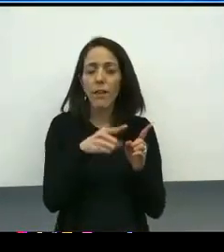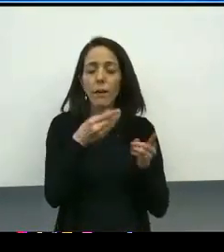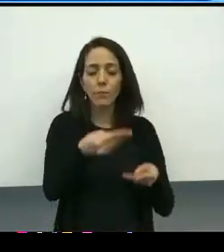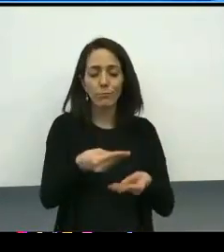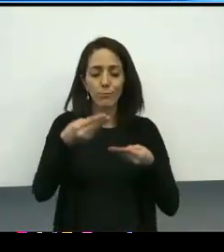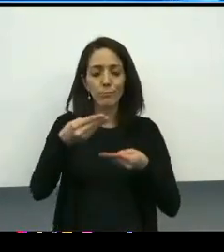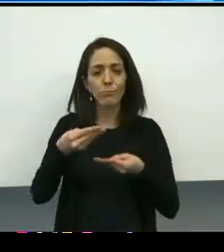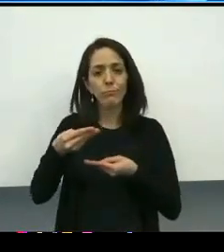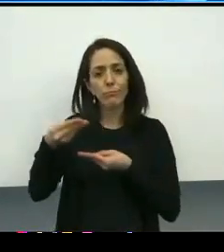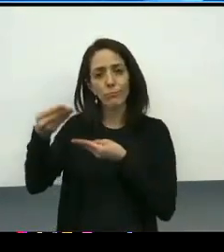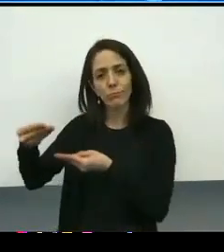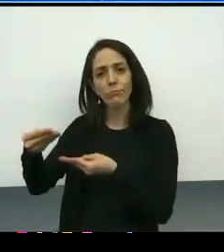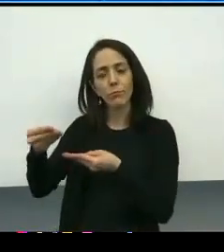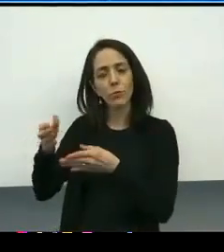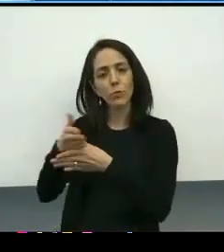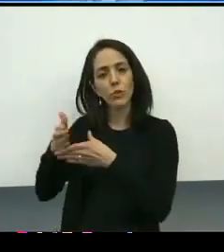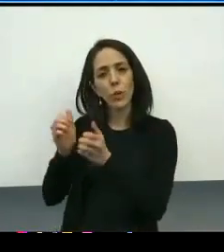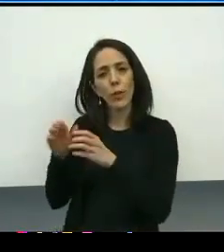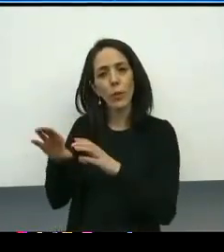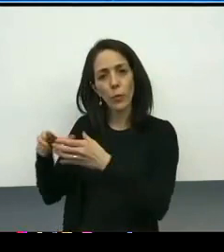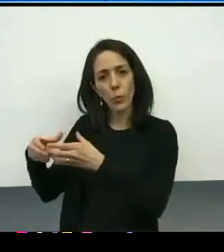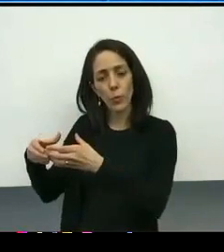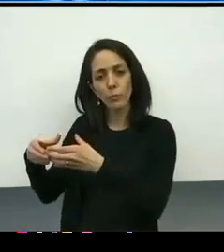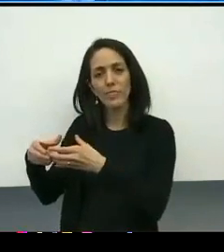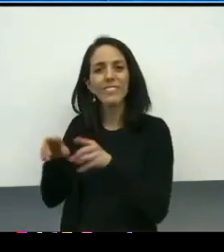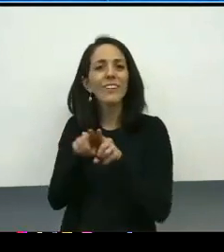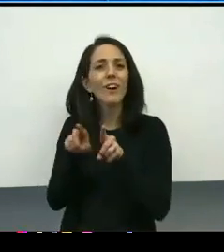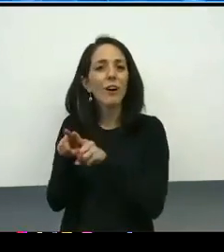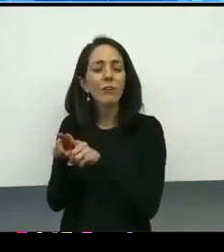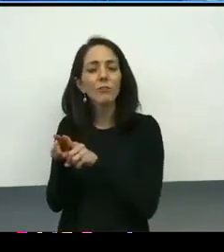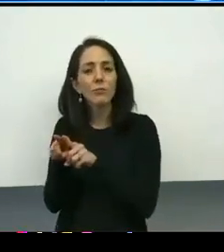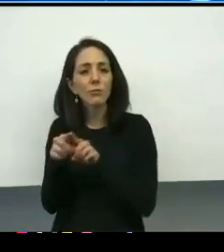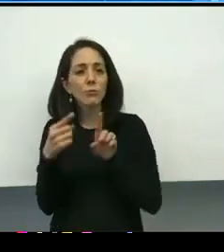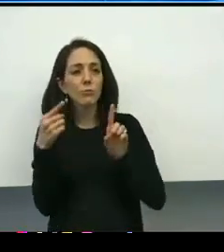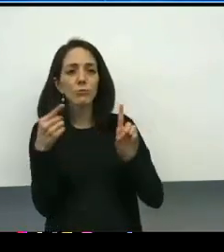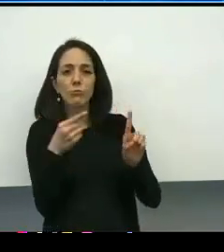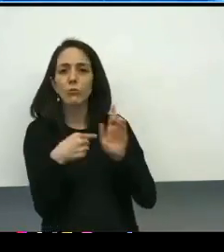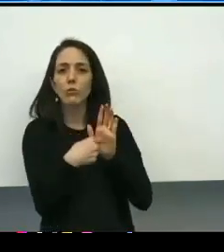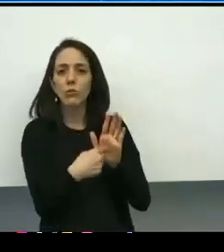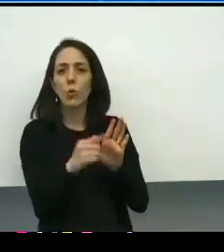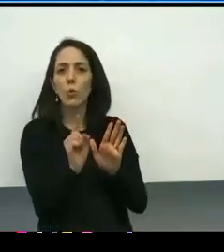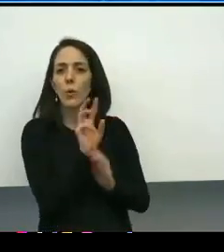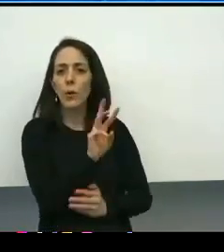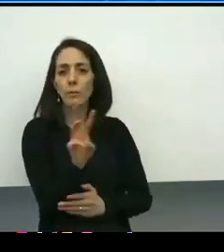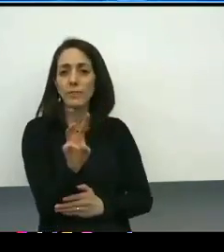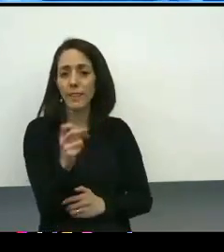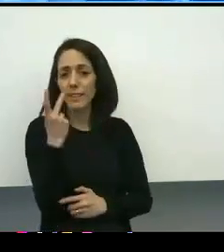to share that widely, but to also point folks to the webpage. And so I'm saying that for anyone listening today,